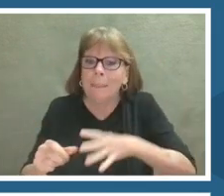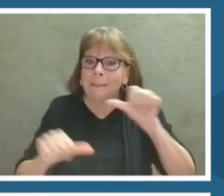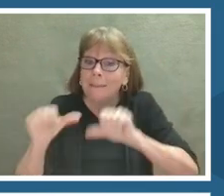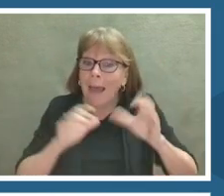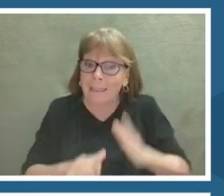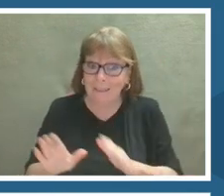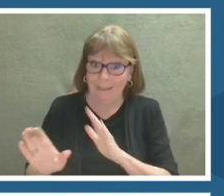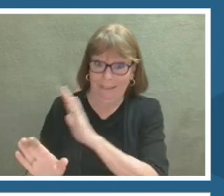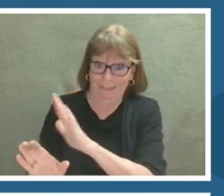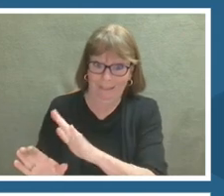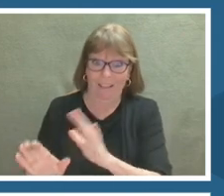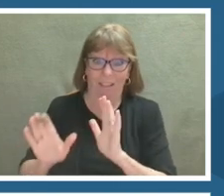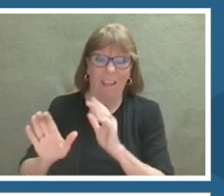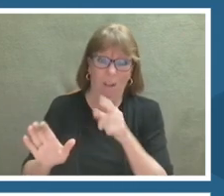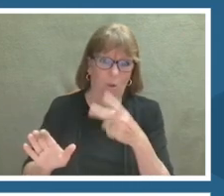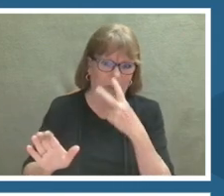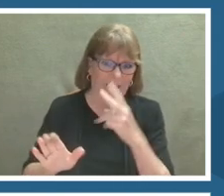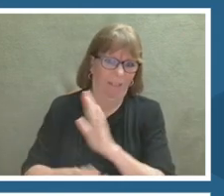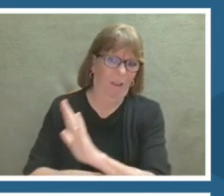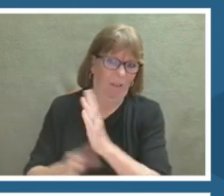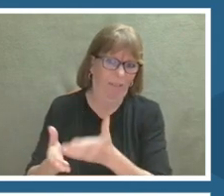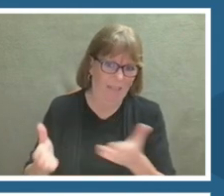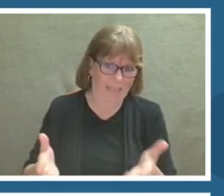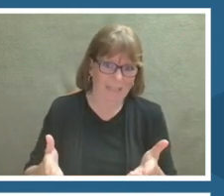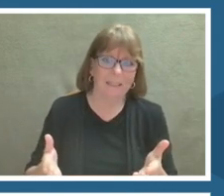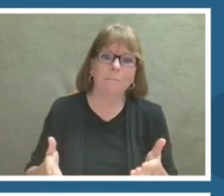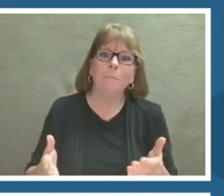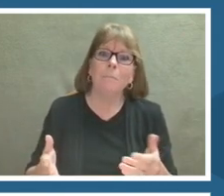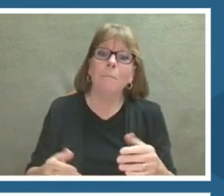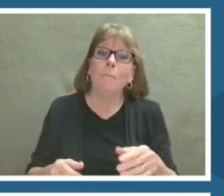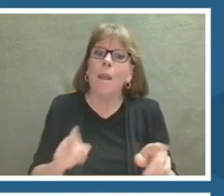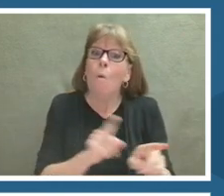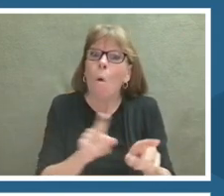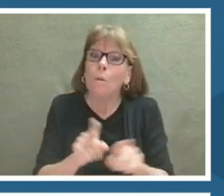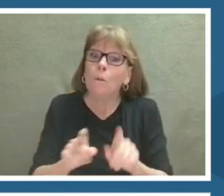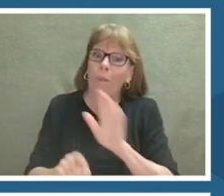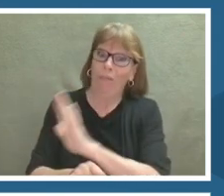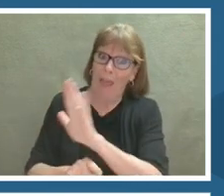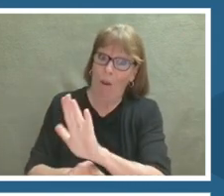In the next slide you'll see some of the projects we have worked with.